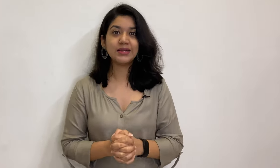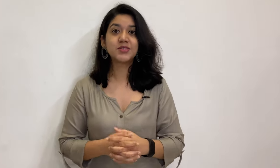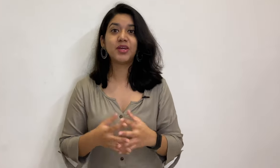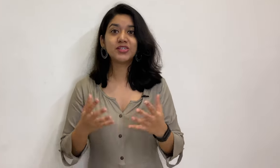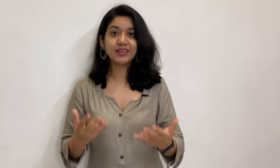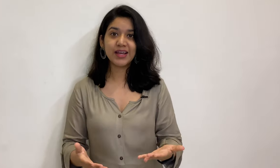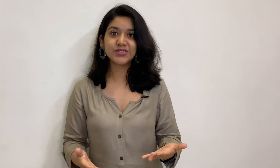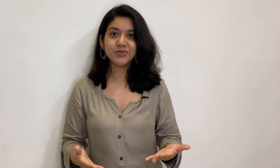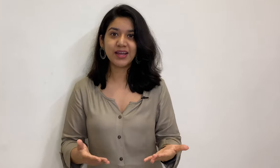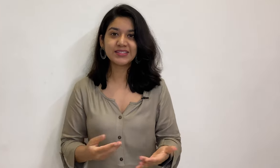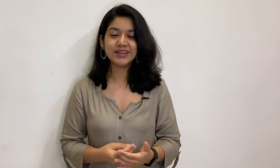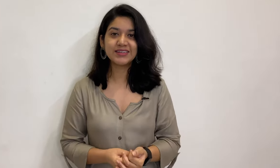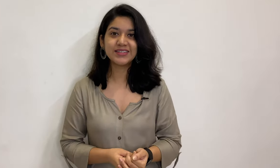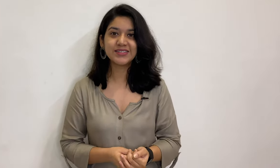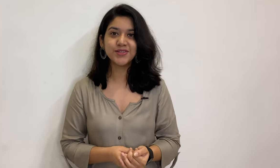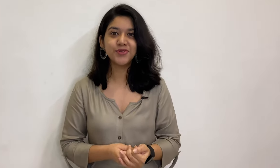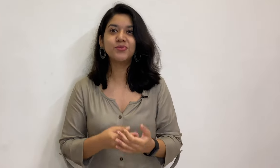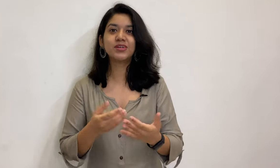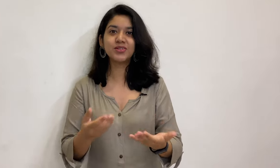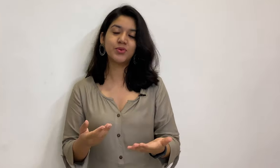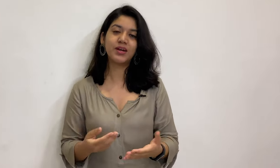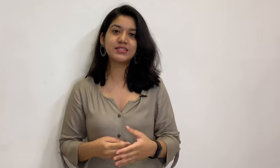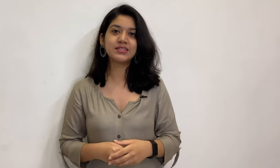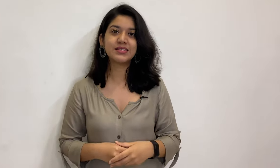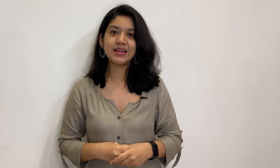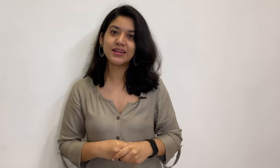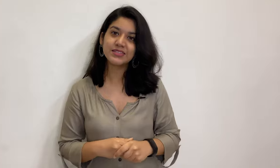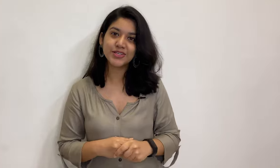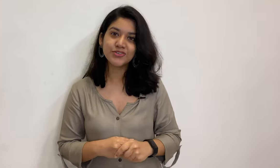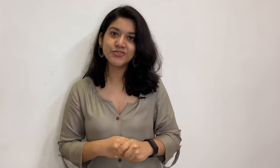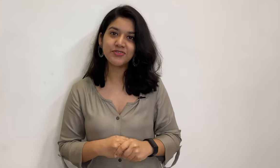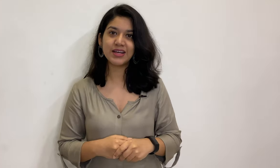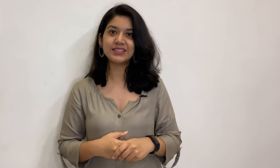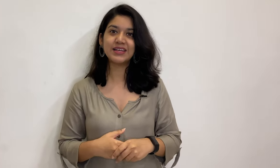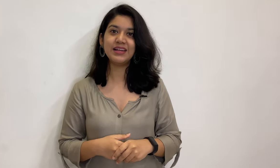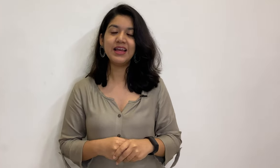And special thanks to ISLRTC for working towards the standardisation of ISL